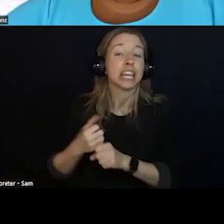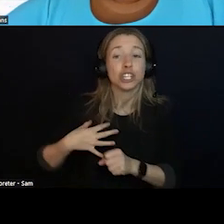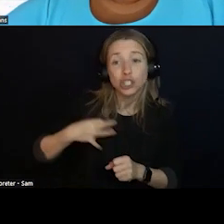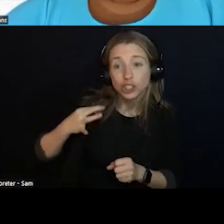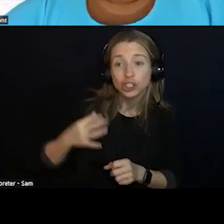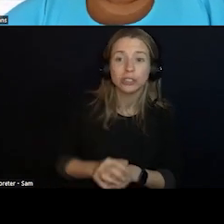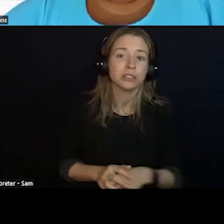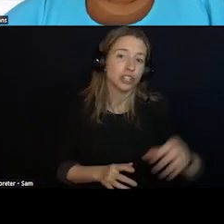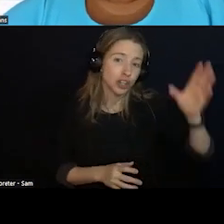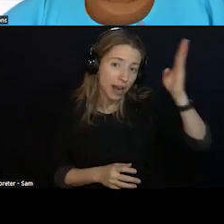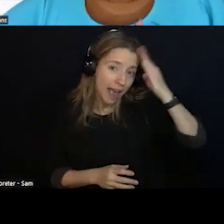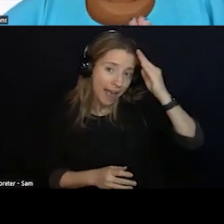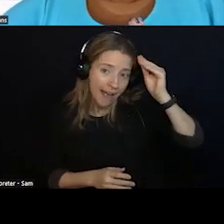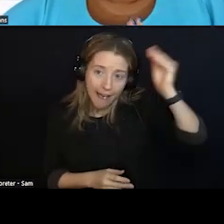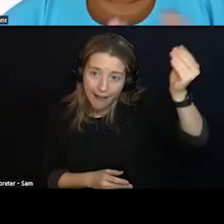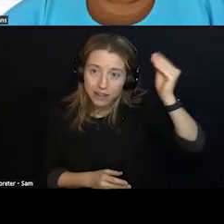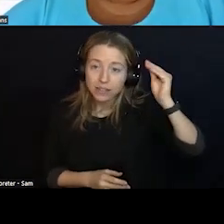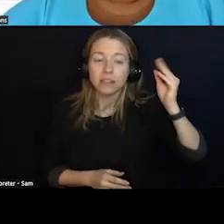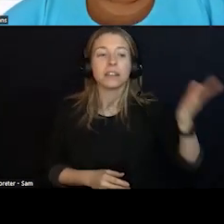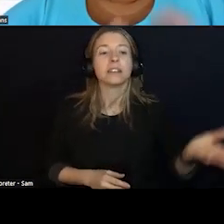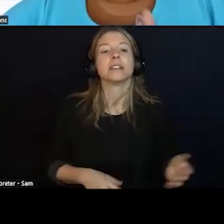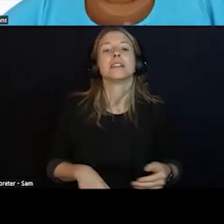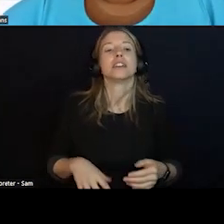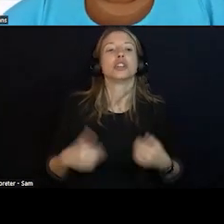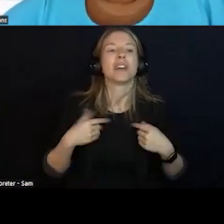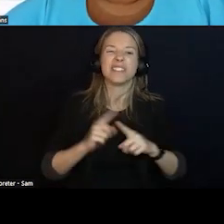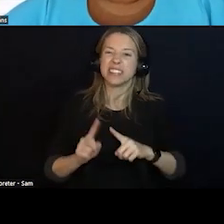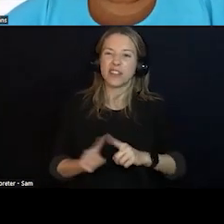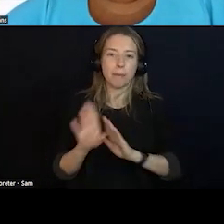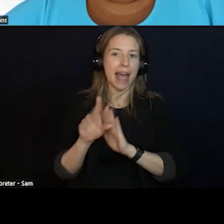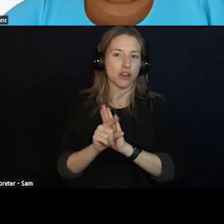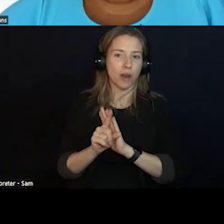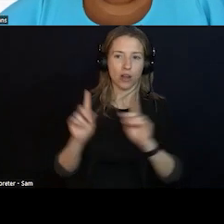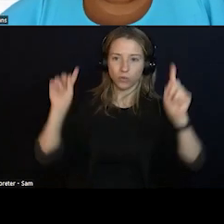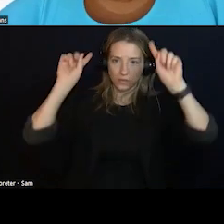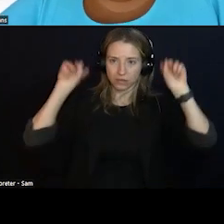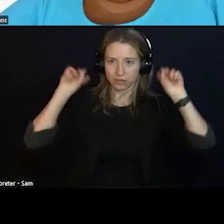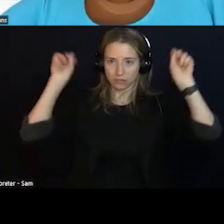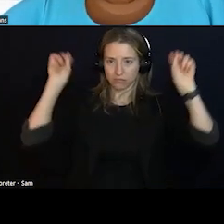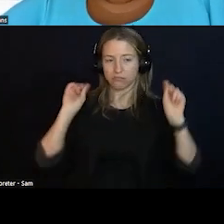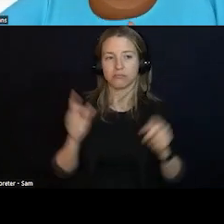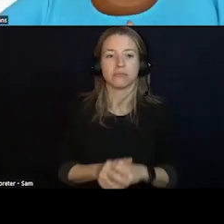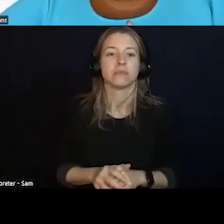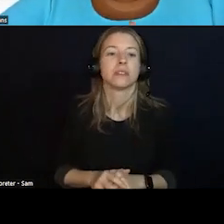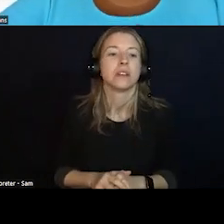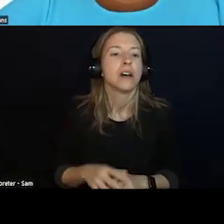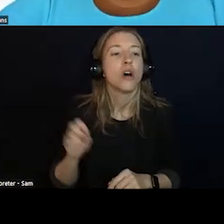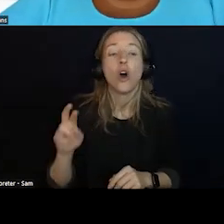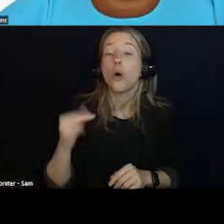VIRTUAL BACKGROUNDS. AND WE HAVE THE VARIOUS SEGMENTS BROKEN DOWN IN CASE YOU ARE LOOKING FOR THE HOT SEAT QUESTIONS TWO WEEKS AGO,